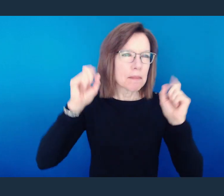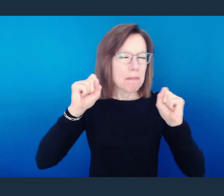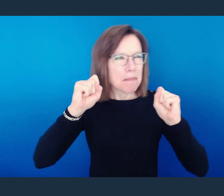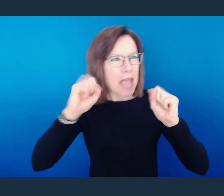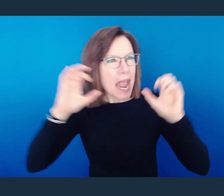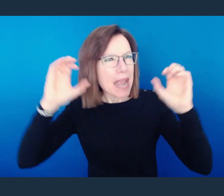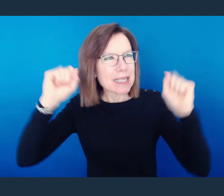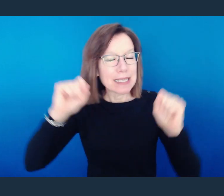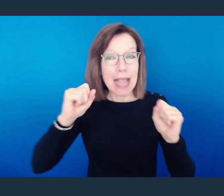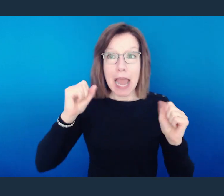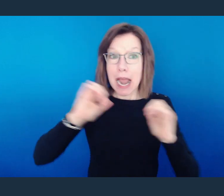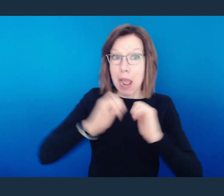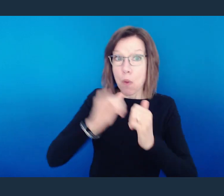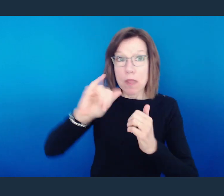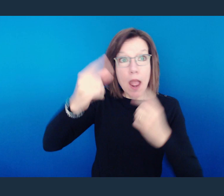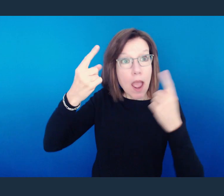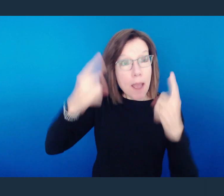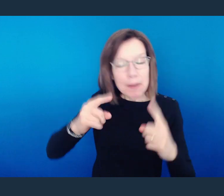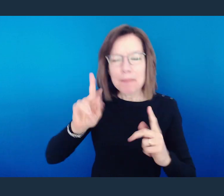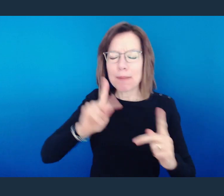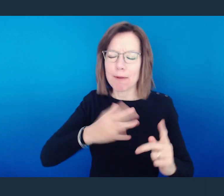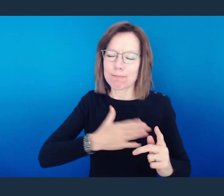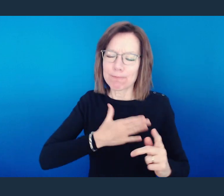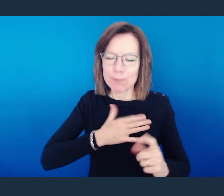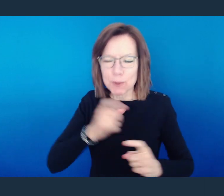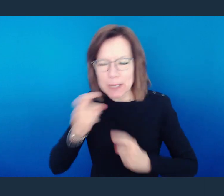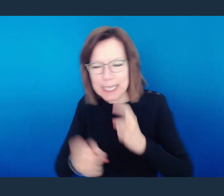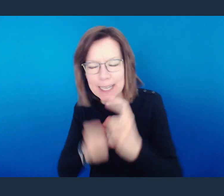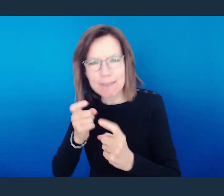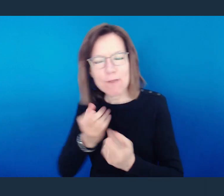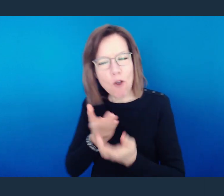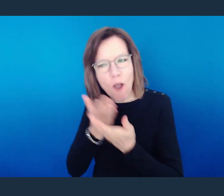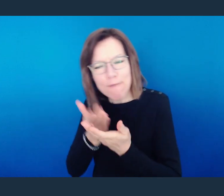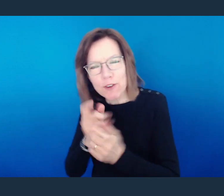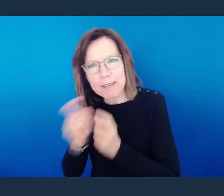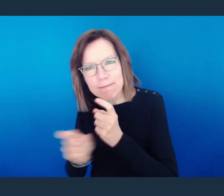through everyone's generous tithes and offerings.